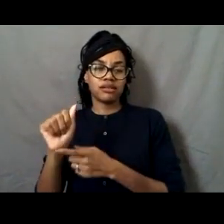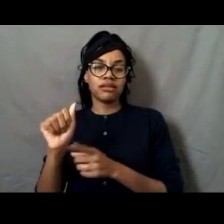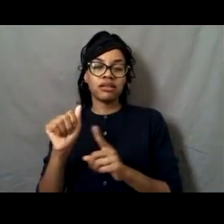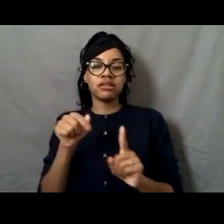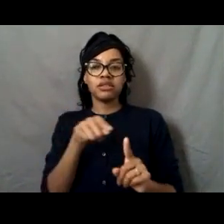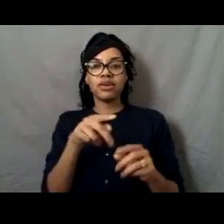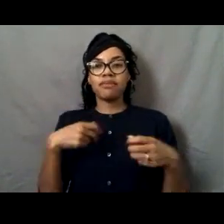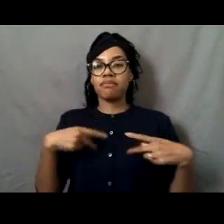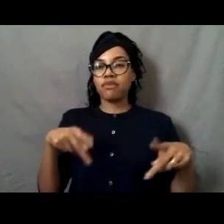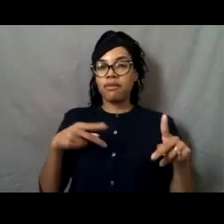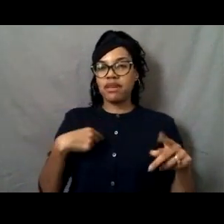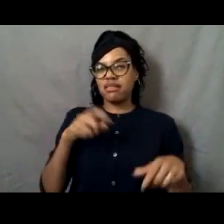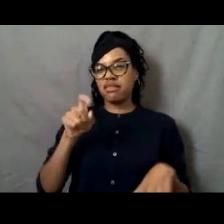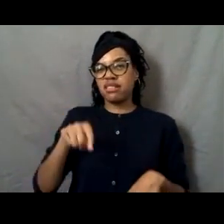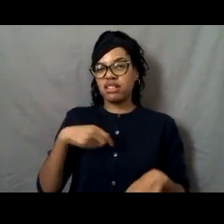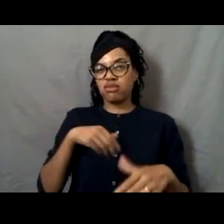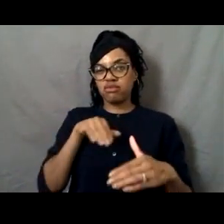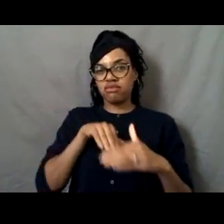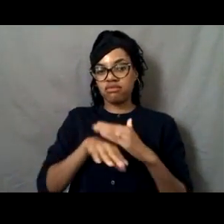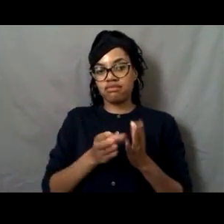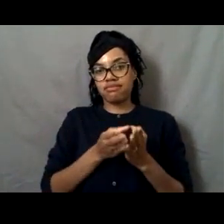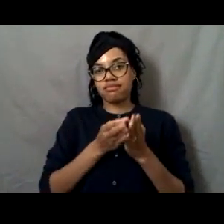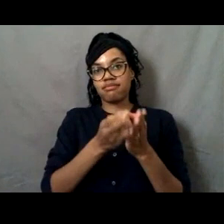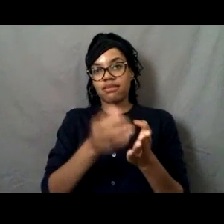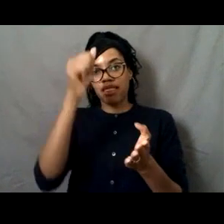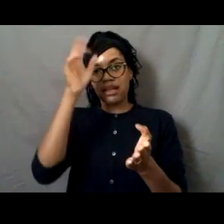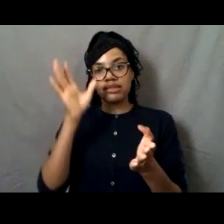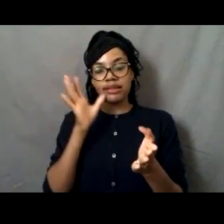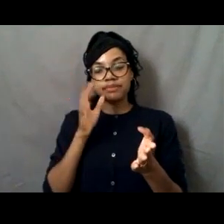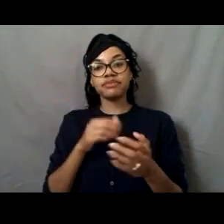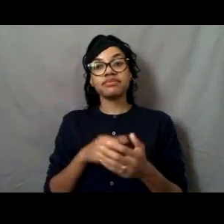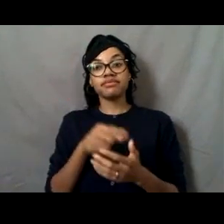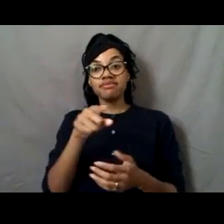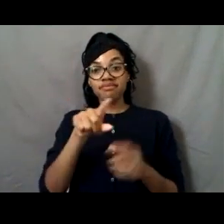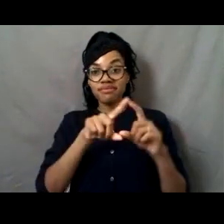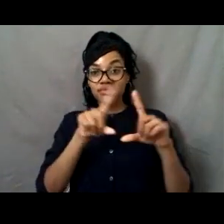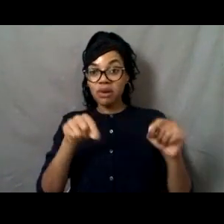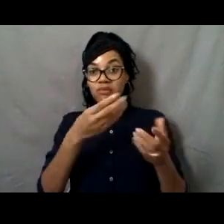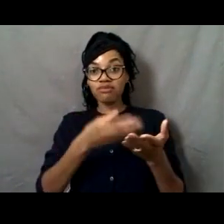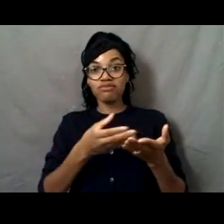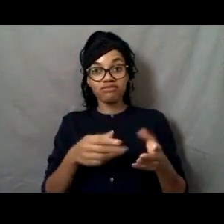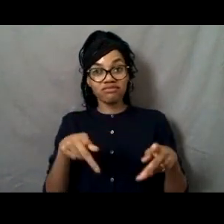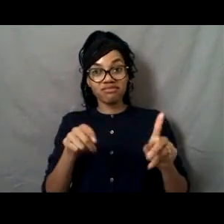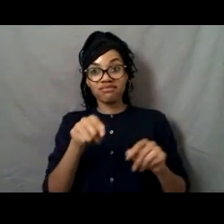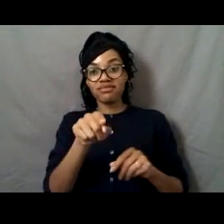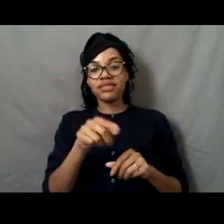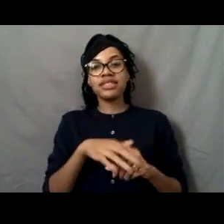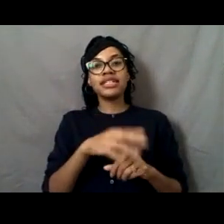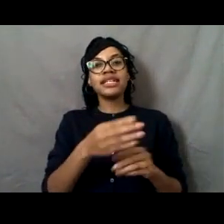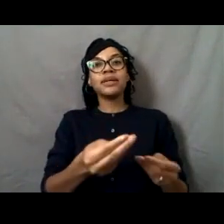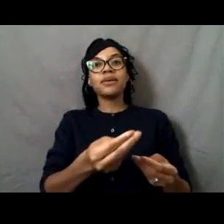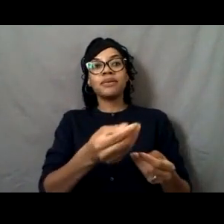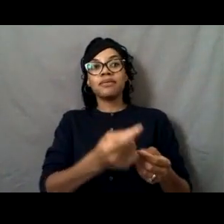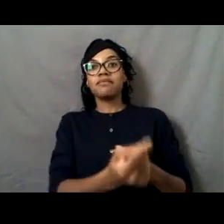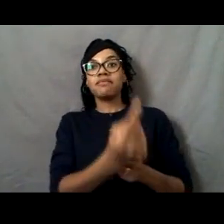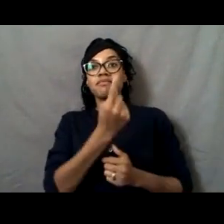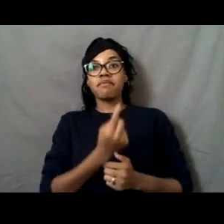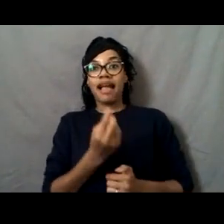in Alaska and seeing the Northern Lights going through the inside passage. And I think that made a huge impression on me